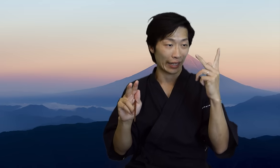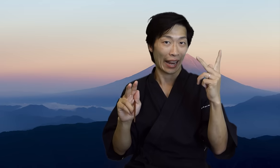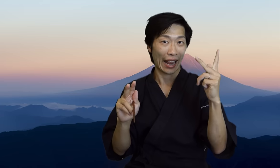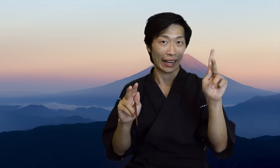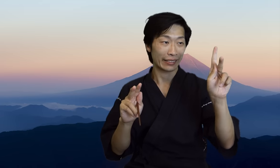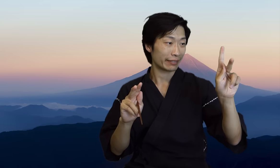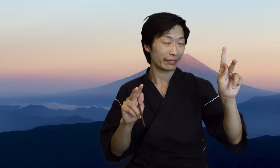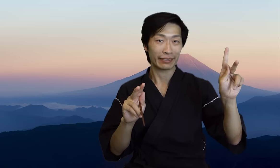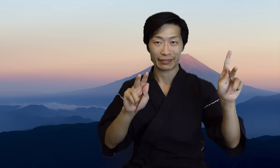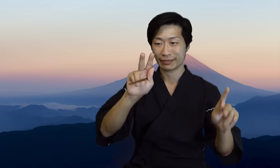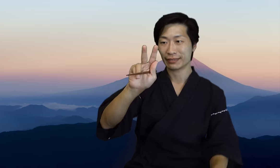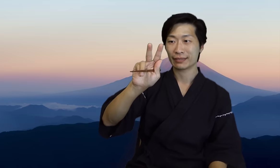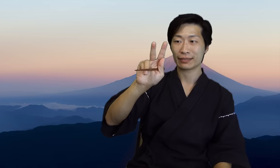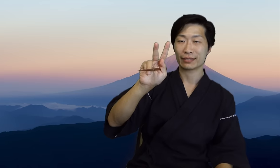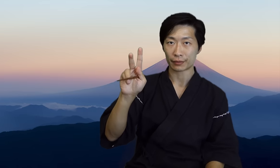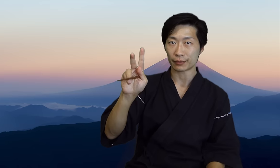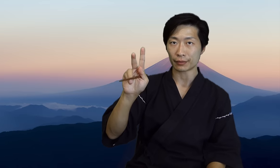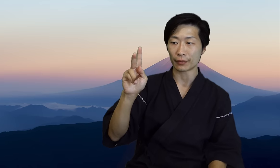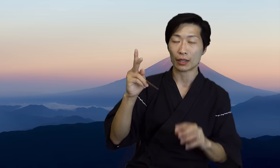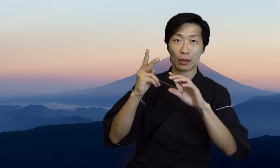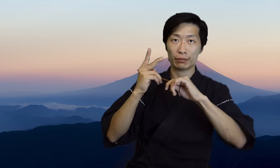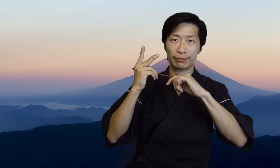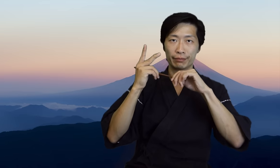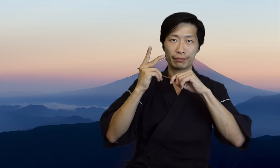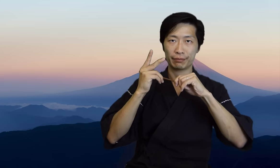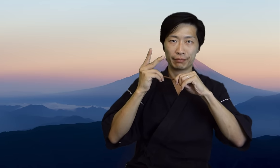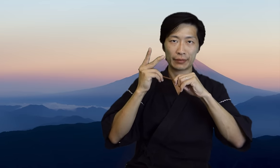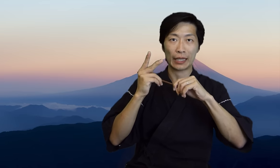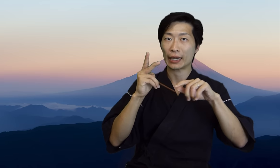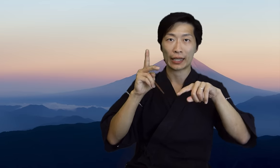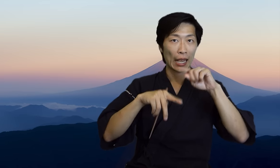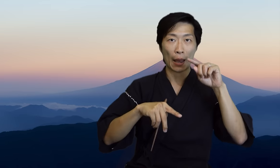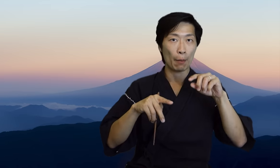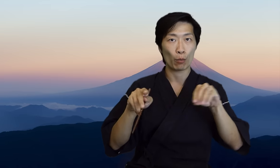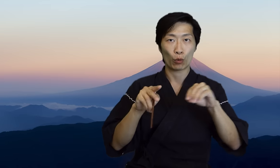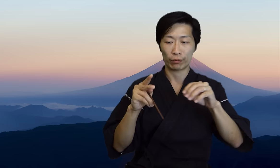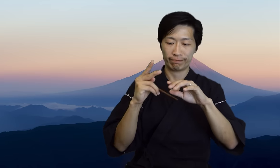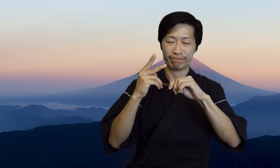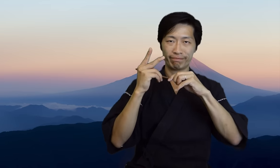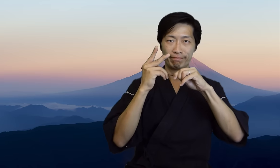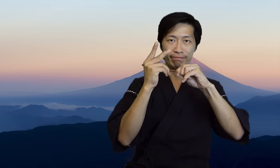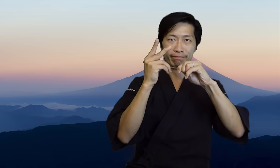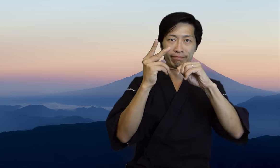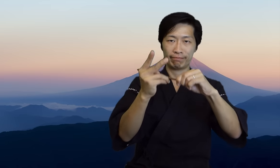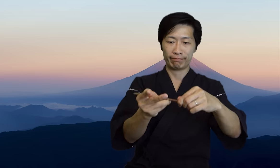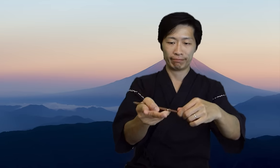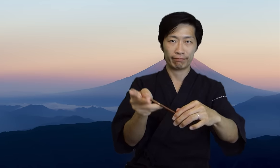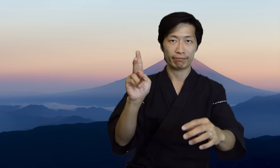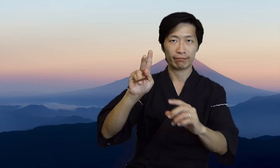should resemble the ASL sign for the letter K. The base chopstick should be